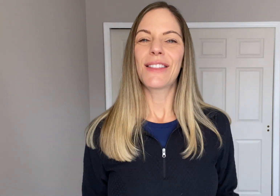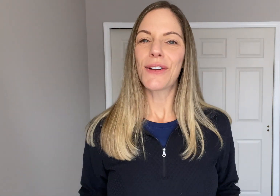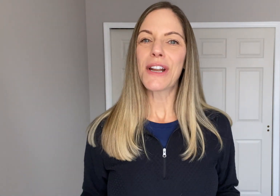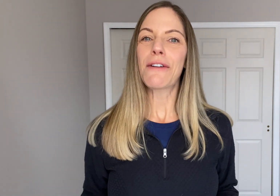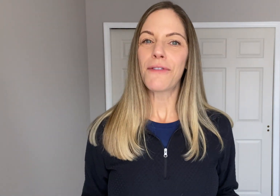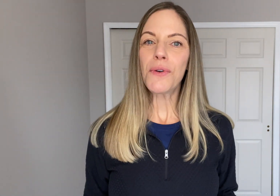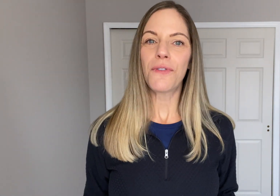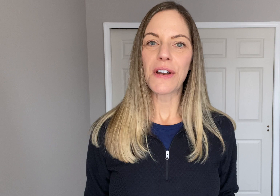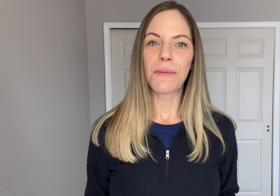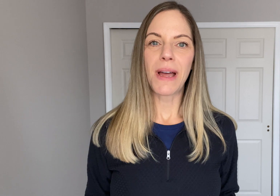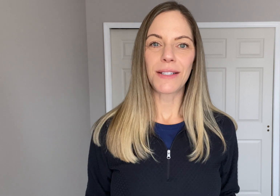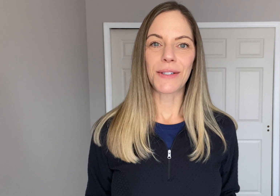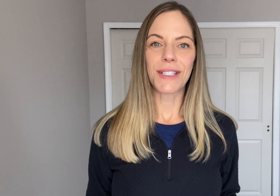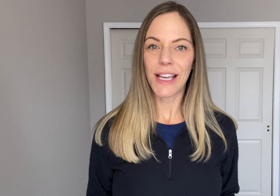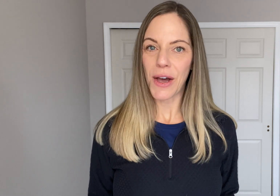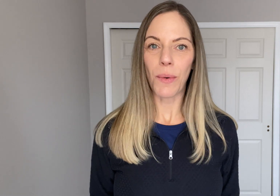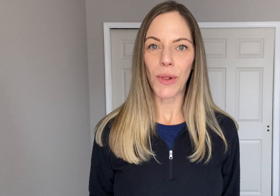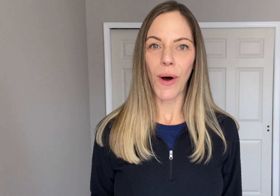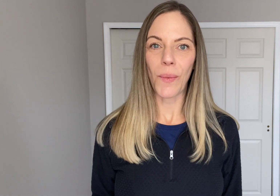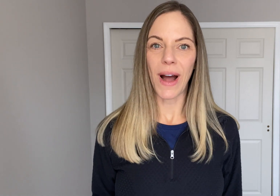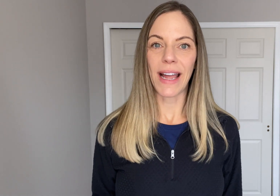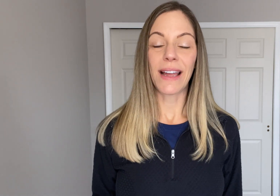learning a few fundamentals can go a long way.